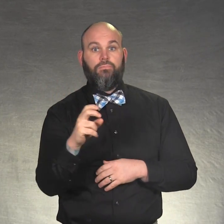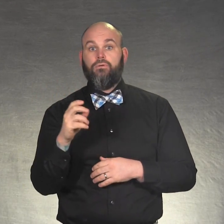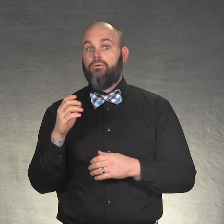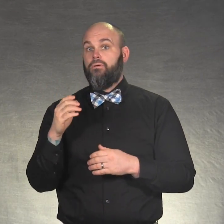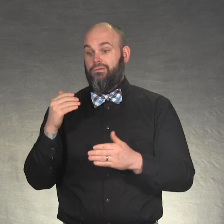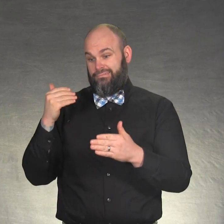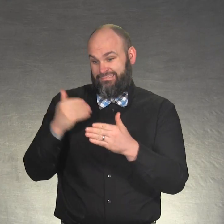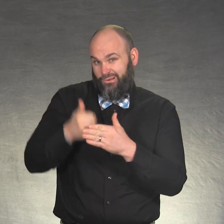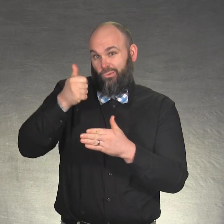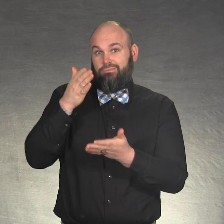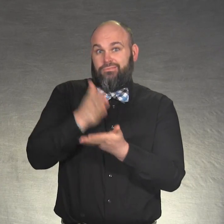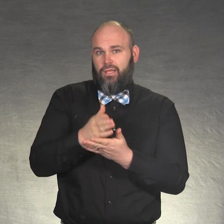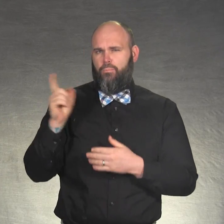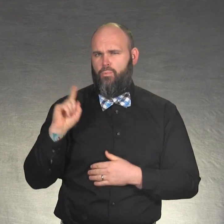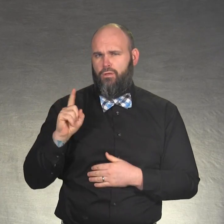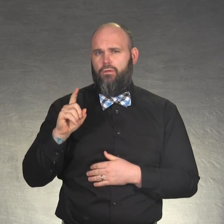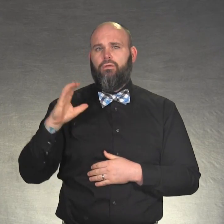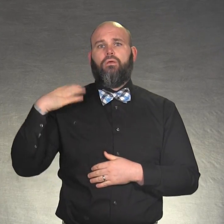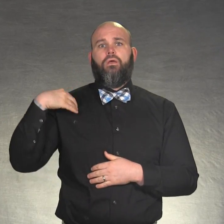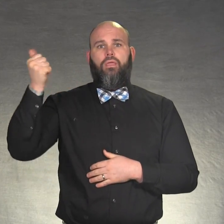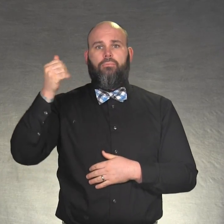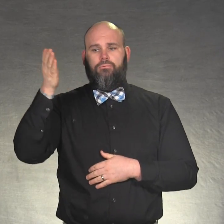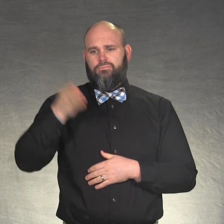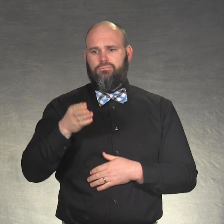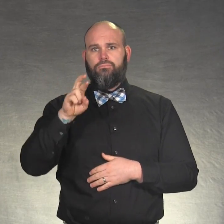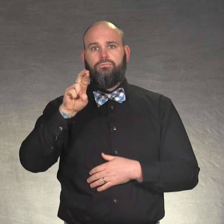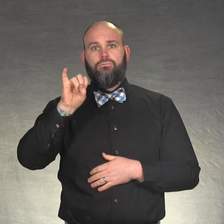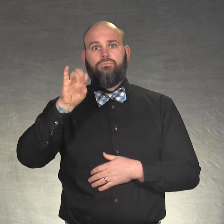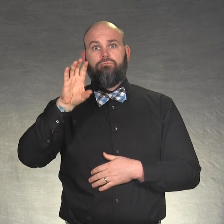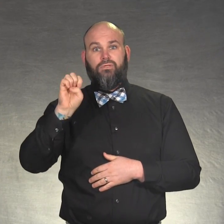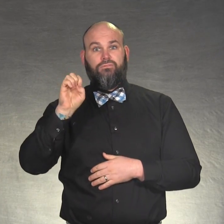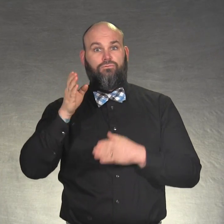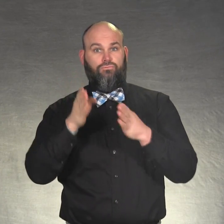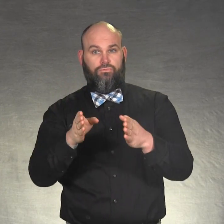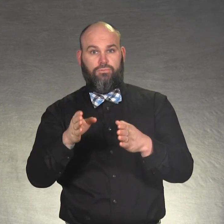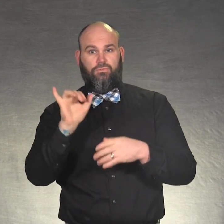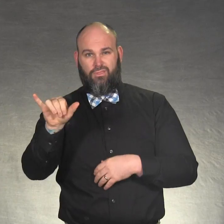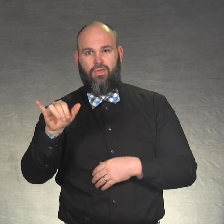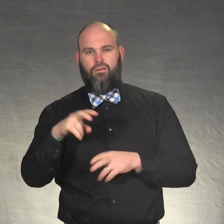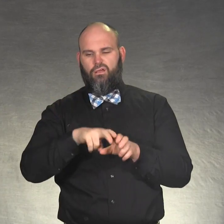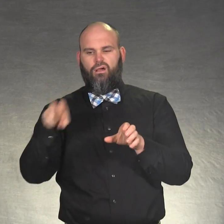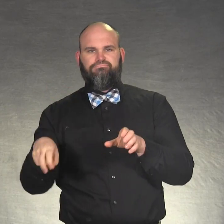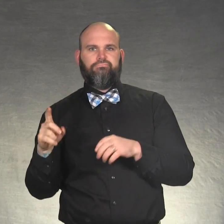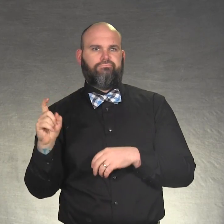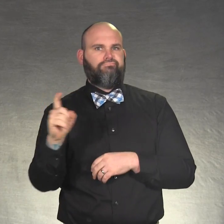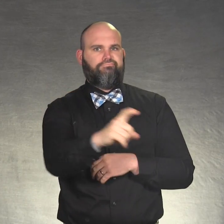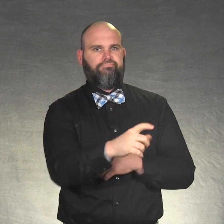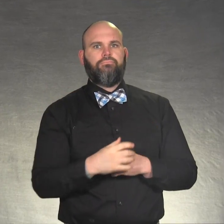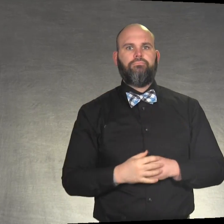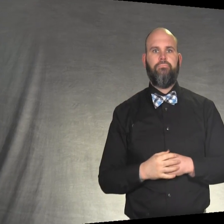The closest stop is the Capitol/Rice St. Station.